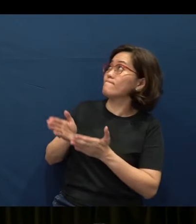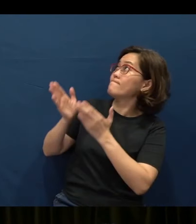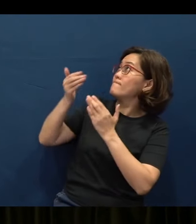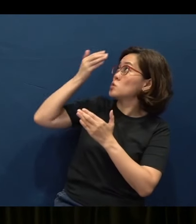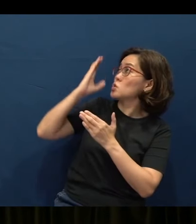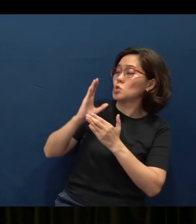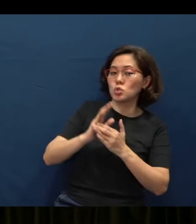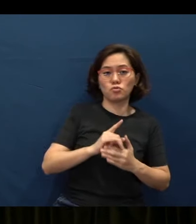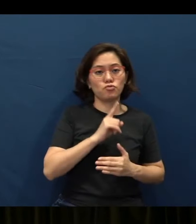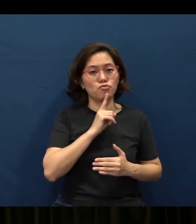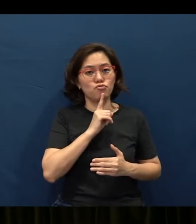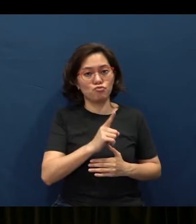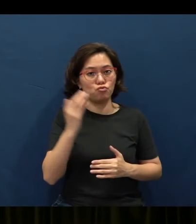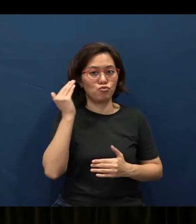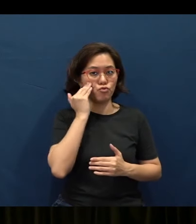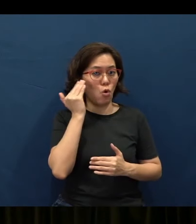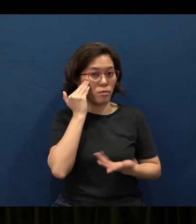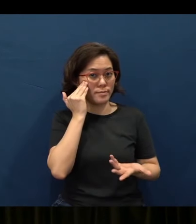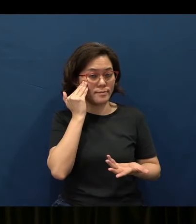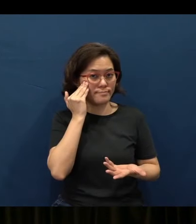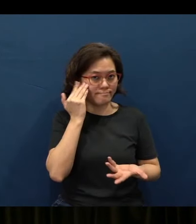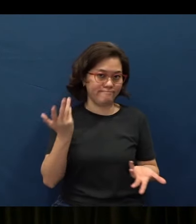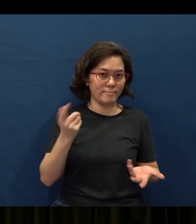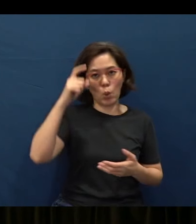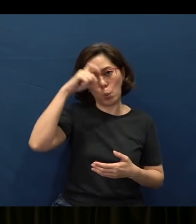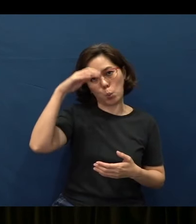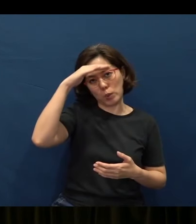So true knowledge is really wisdom, okay.